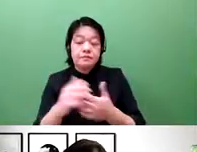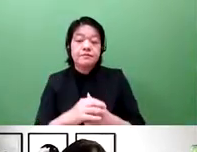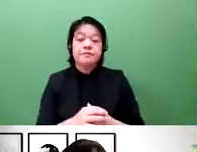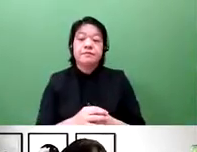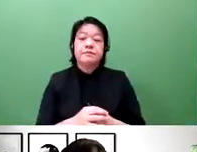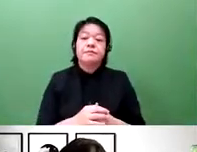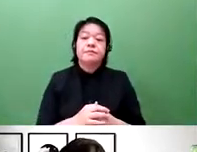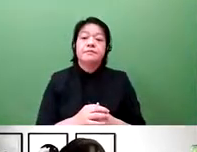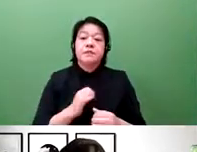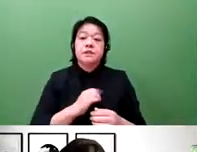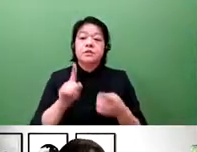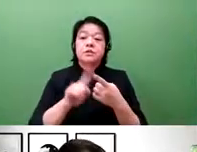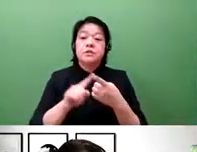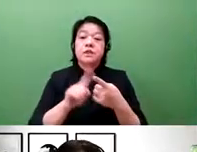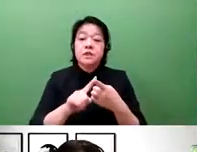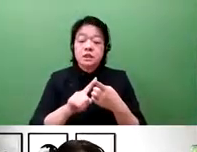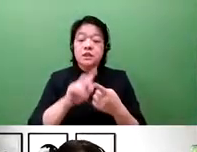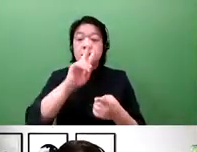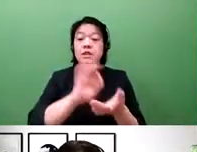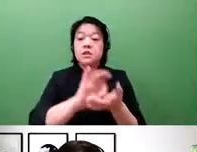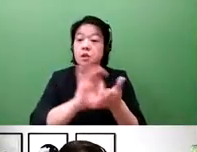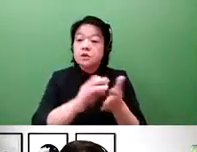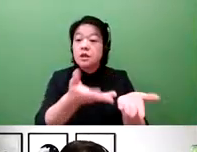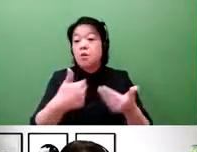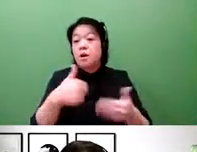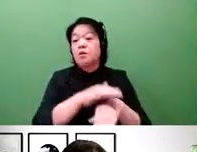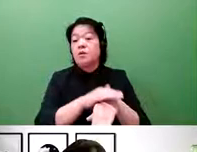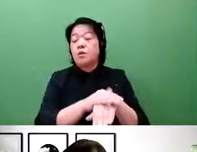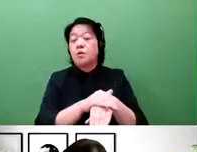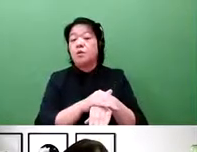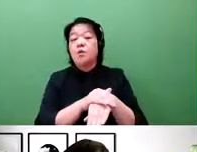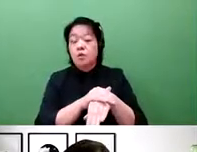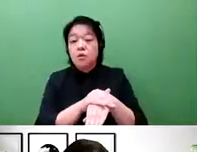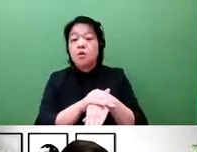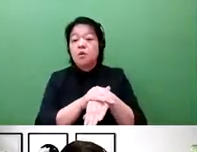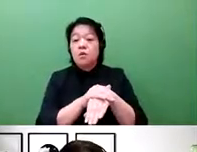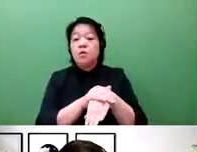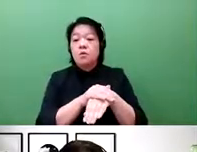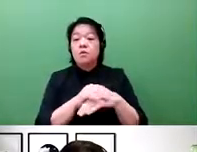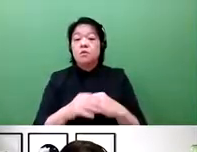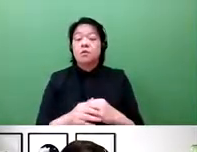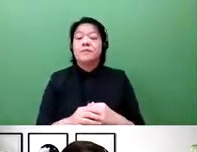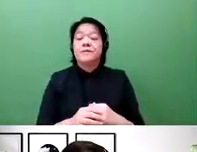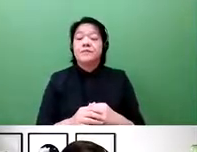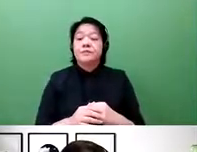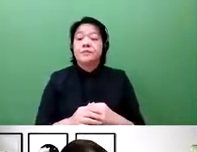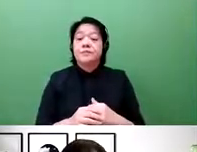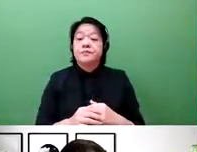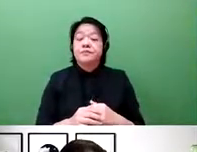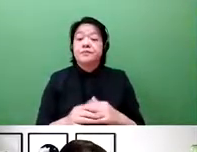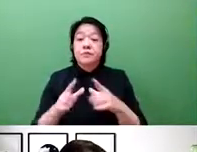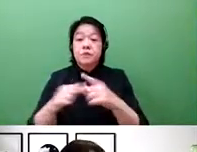Disclosure of intangibles could enhance corporate value and encourage investment from home and abroad.